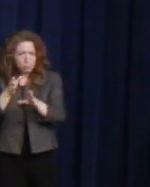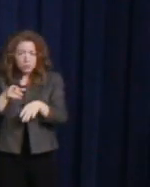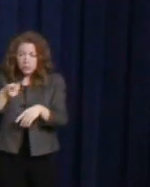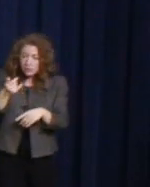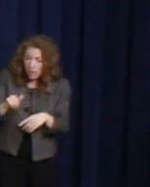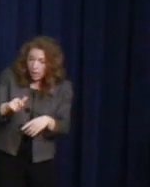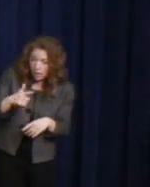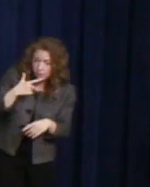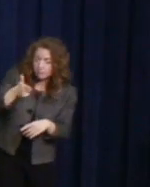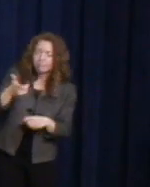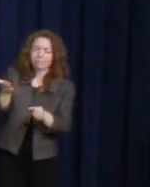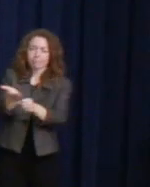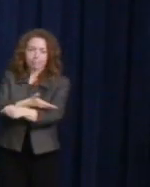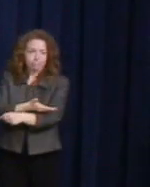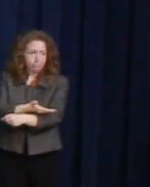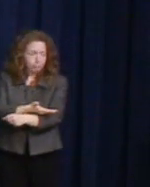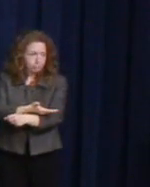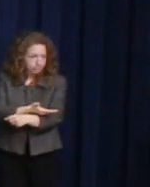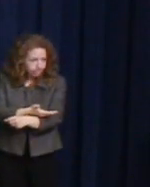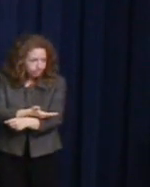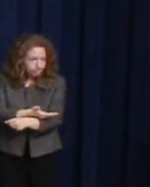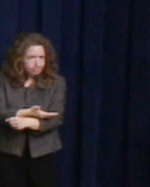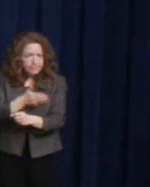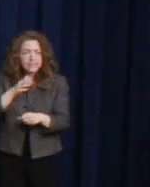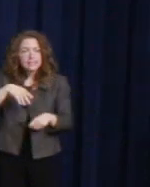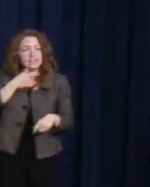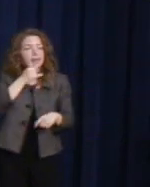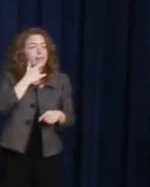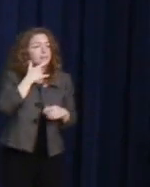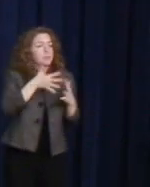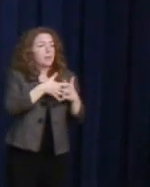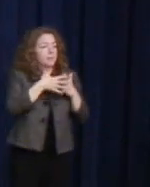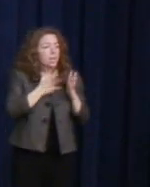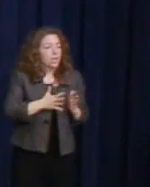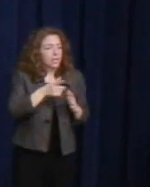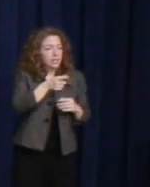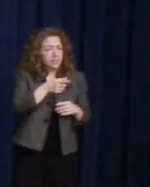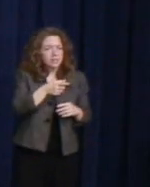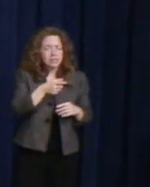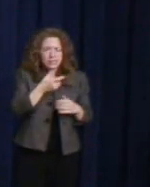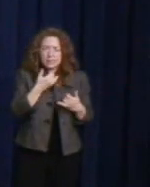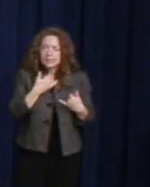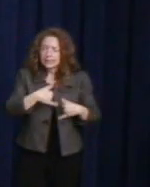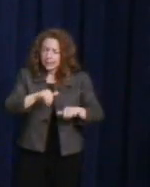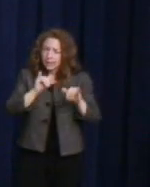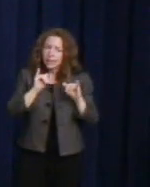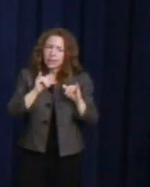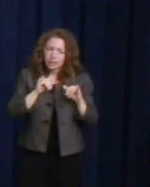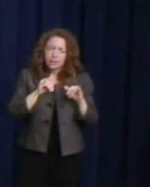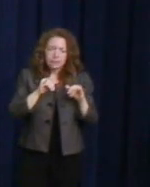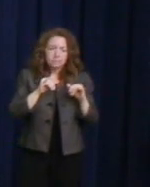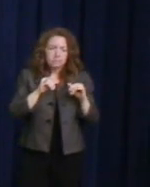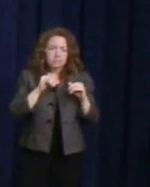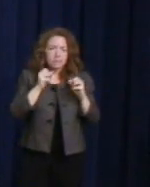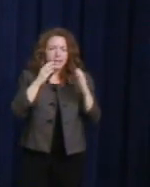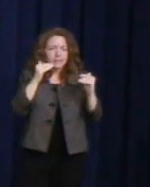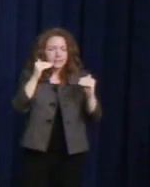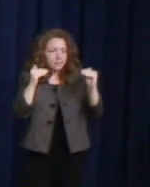And not when gay and lesbian Americans face such significant disparities in healthcare.